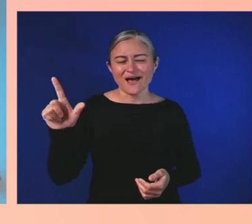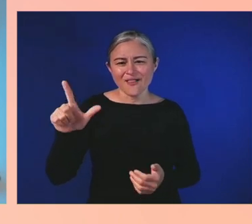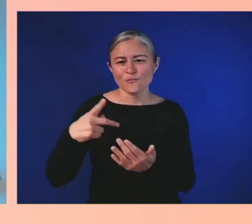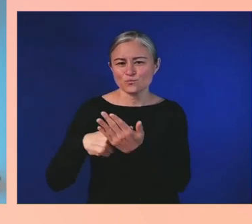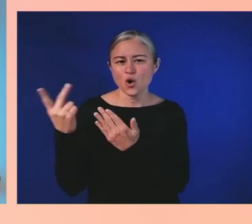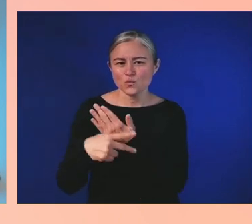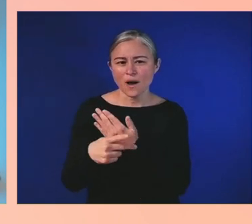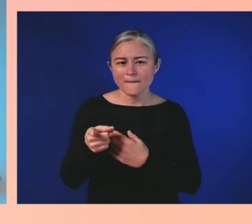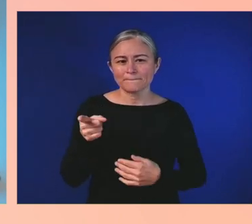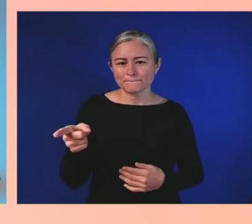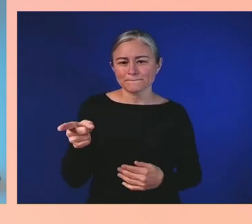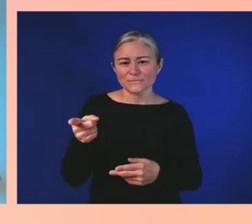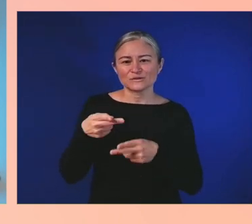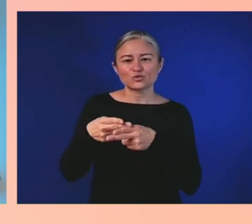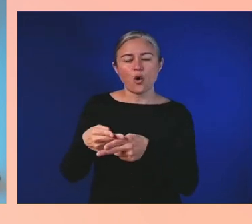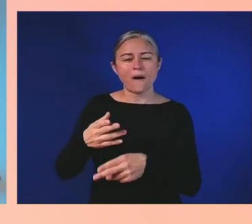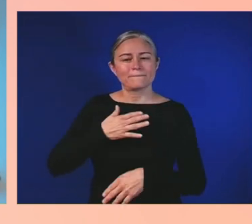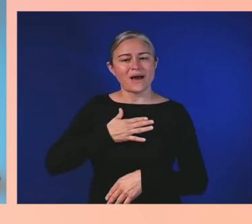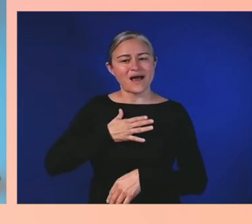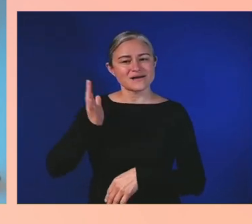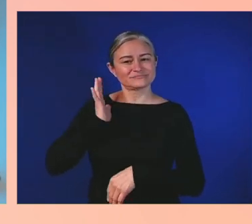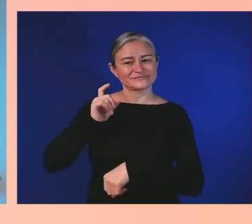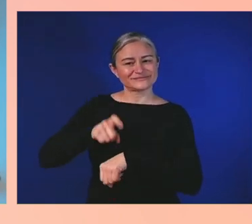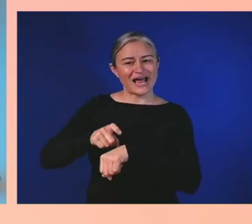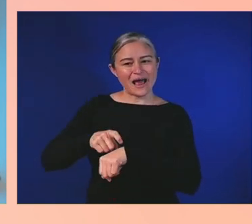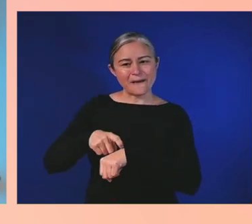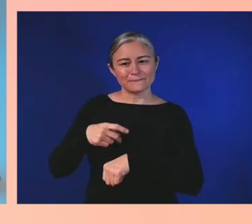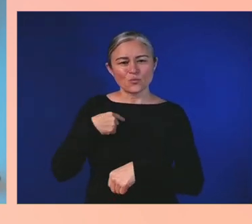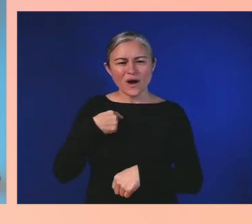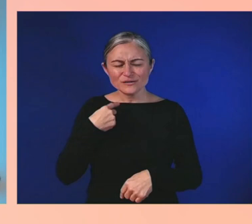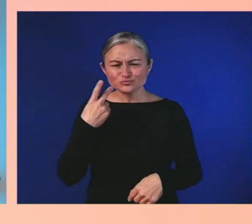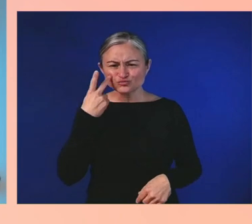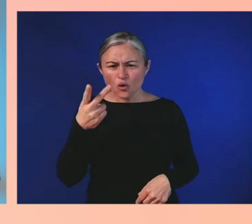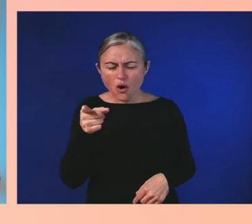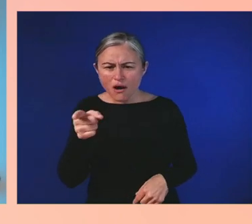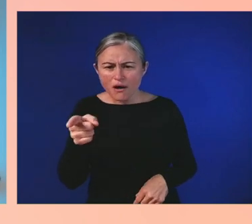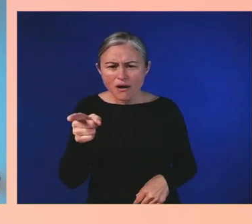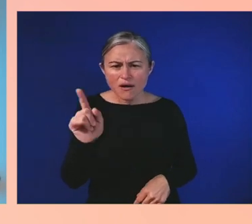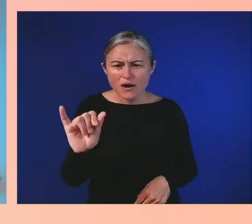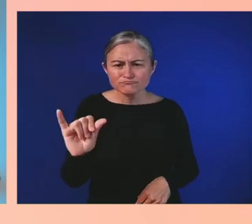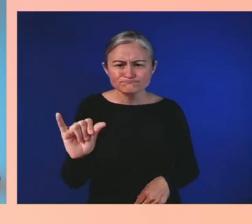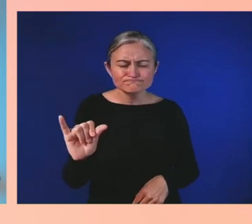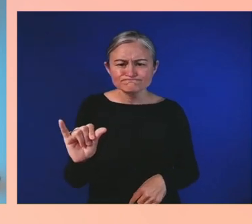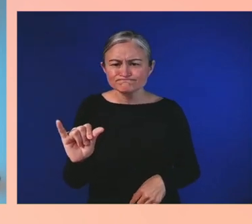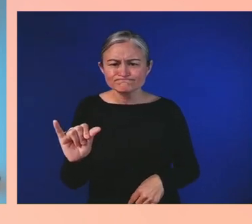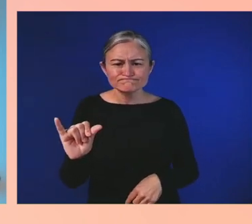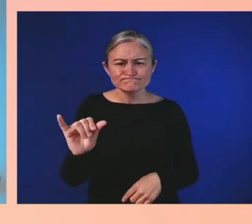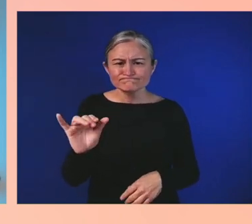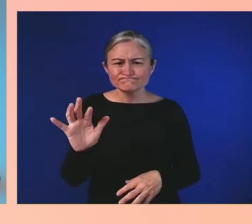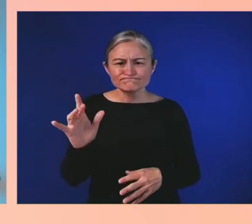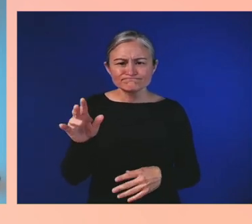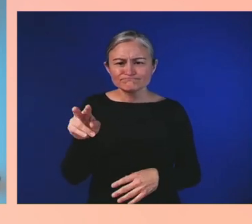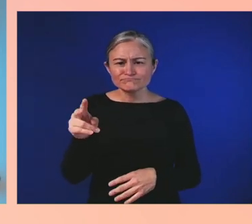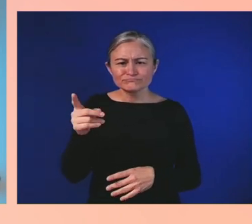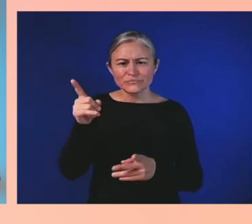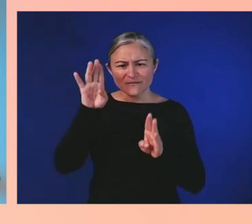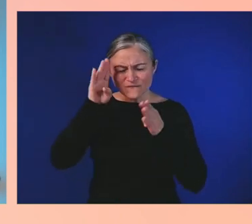stand-out focus was accessibility. We're not talking about just getting